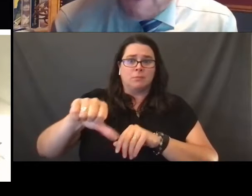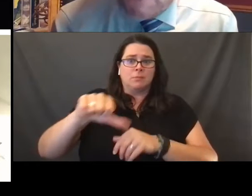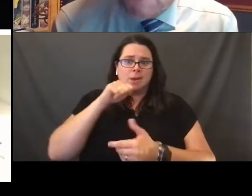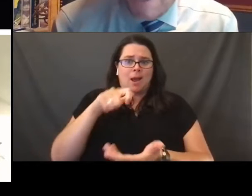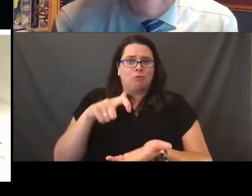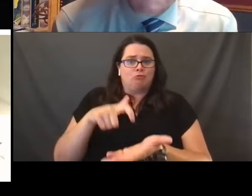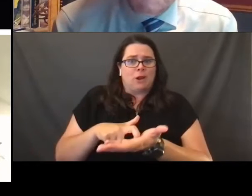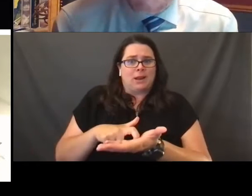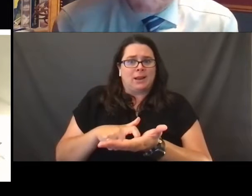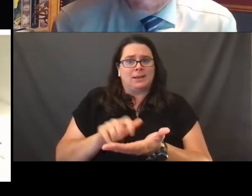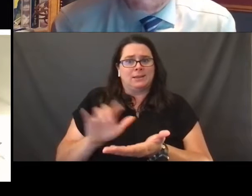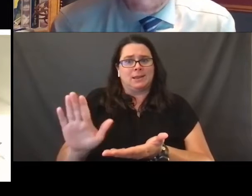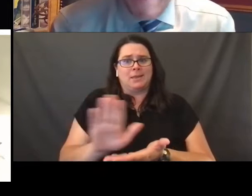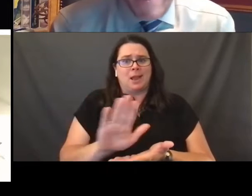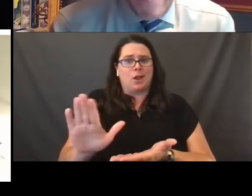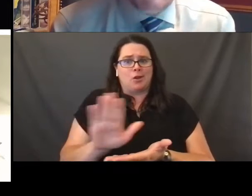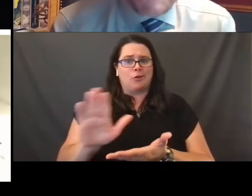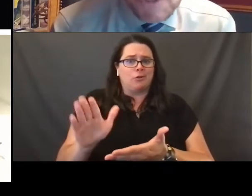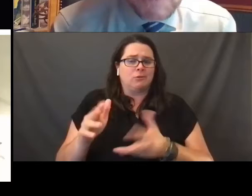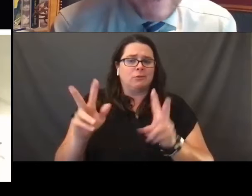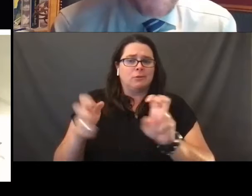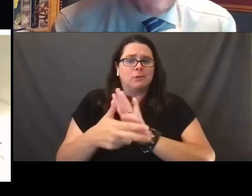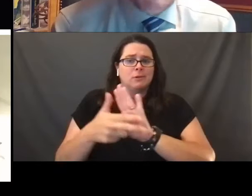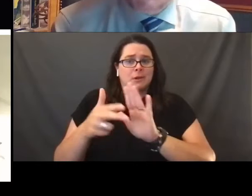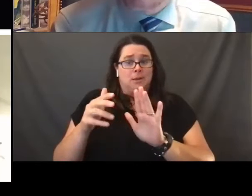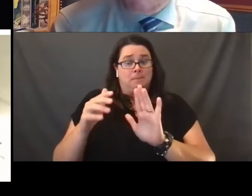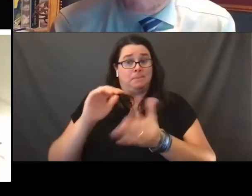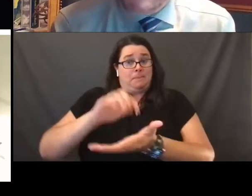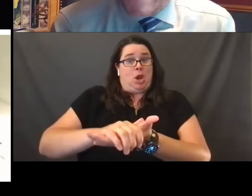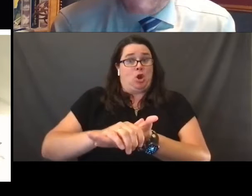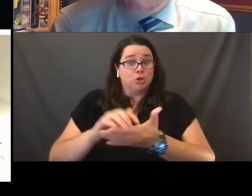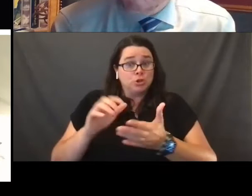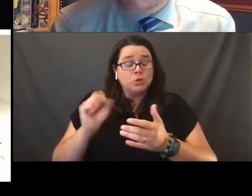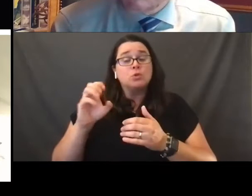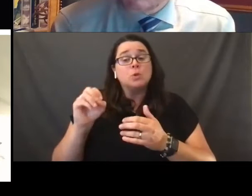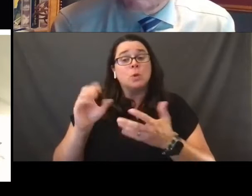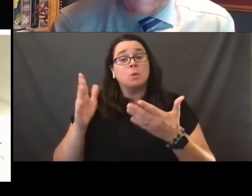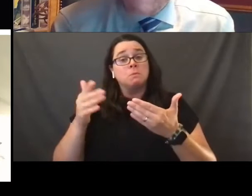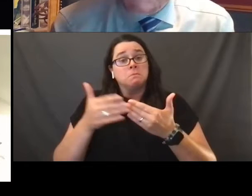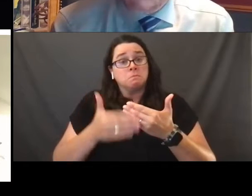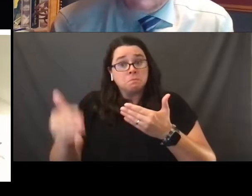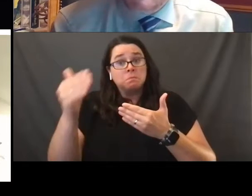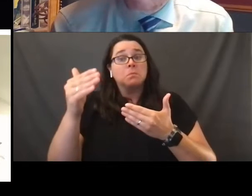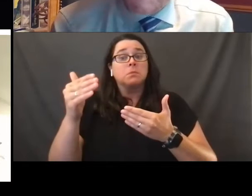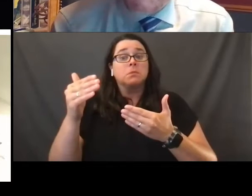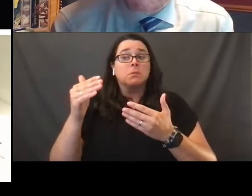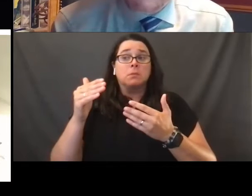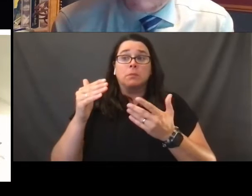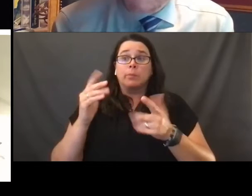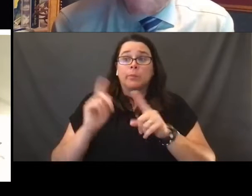his marriage to his partner. And so likewise went forward and through a series of cases in the federal courts,